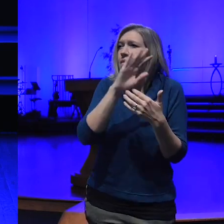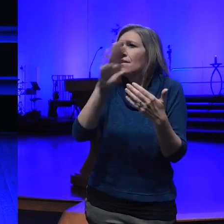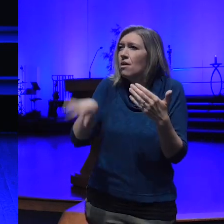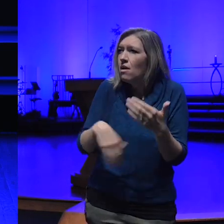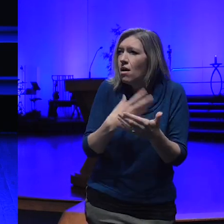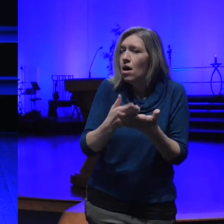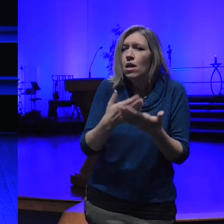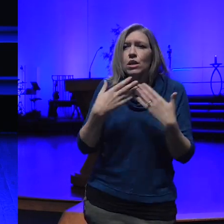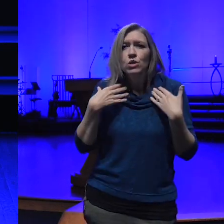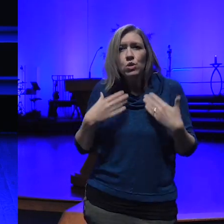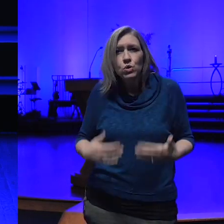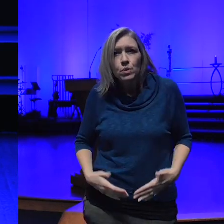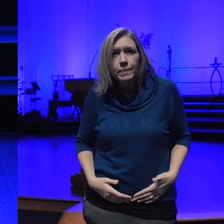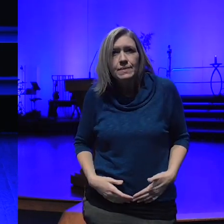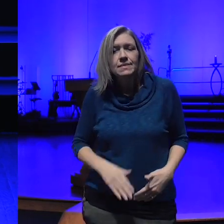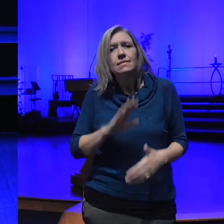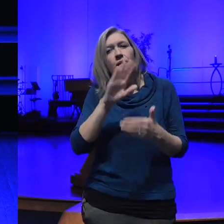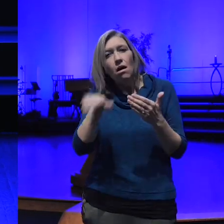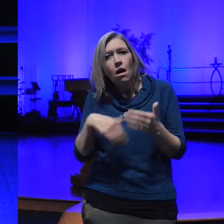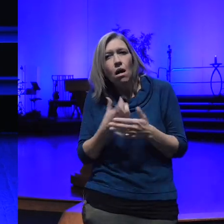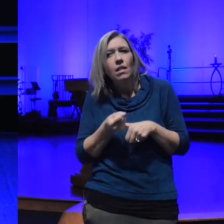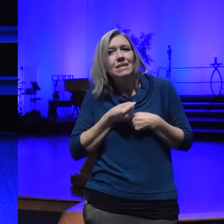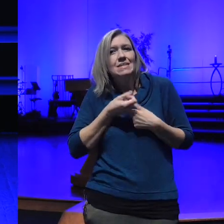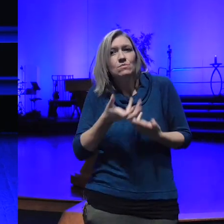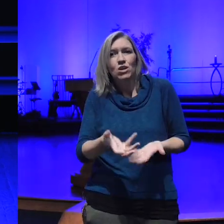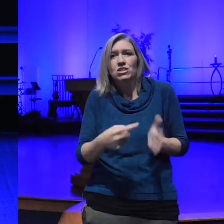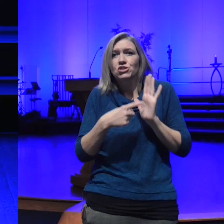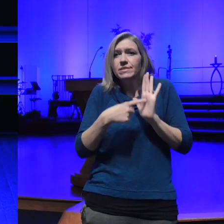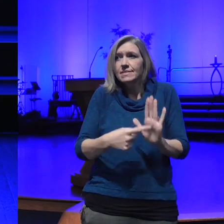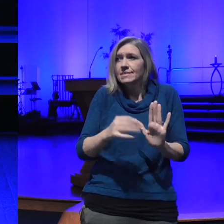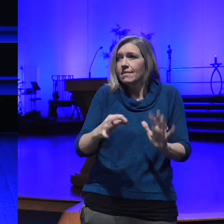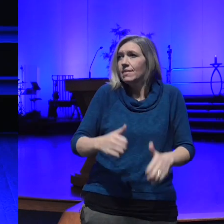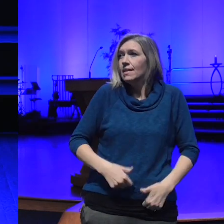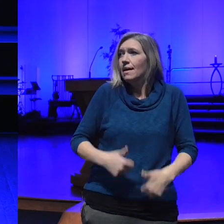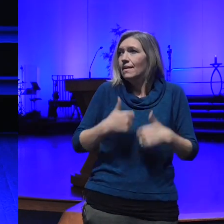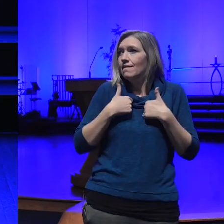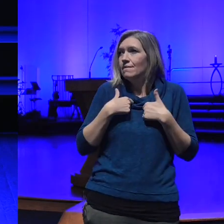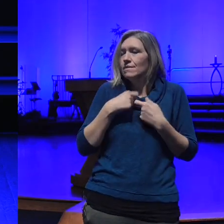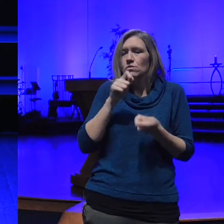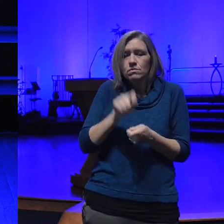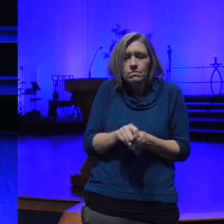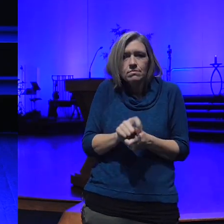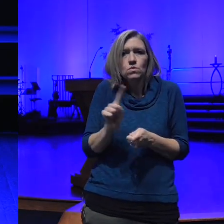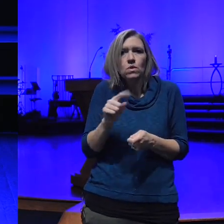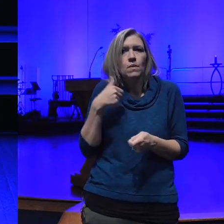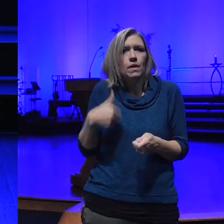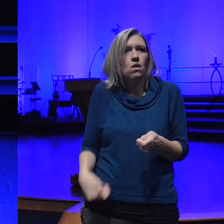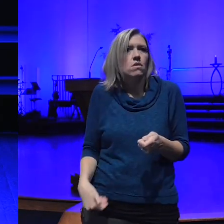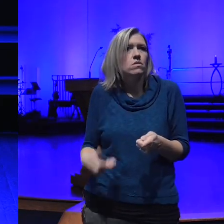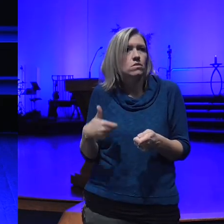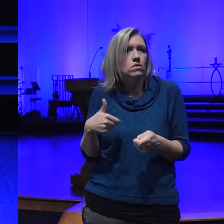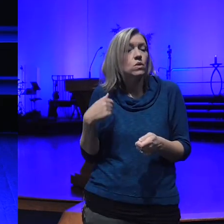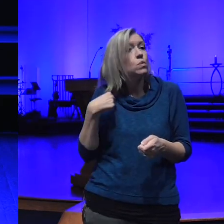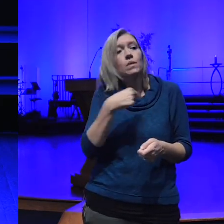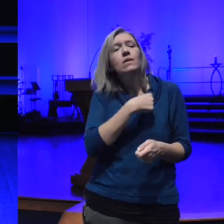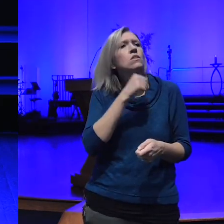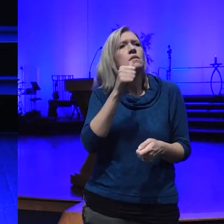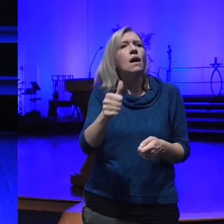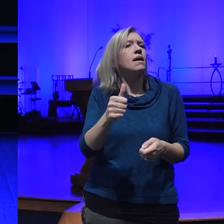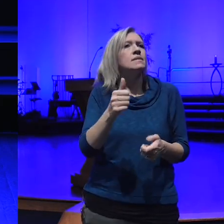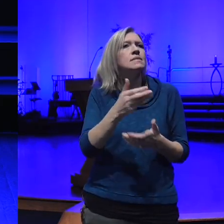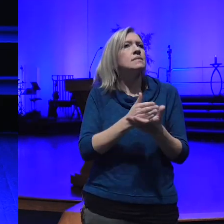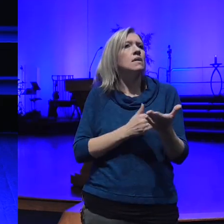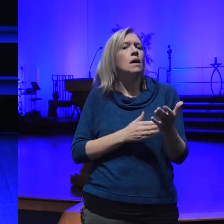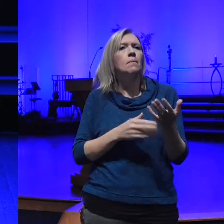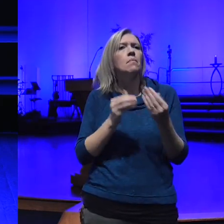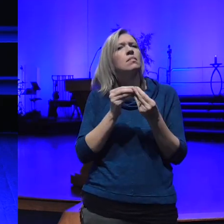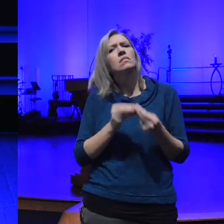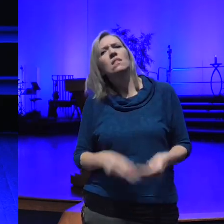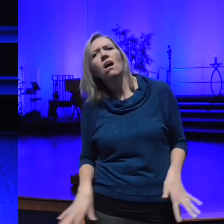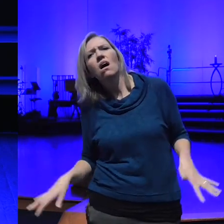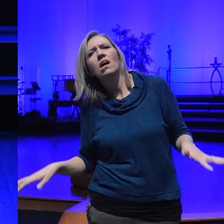and all expressions of life is right where we are and we are not some lost disempowered beings who